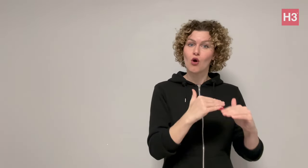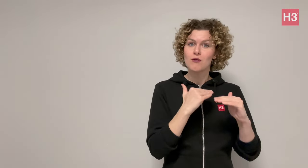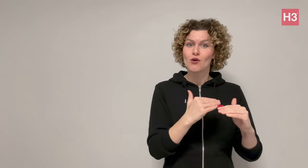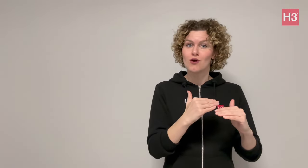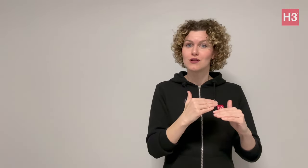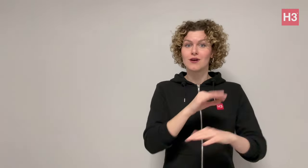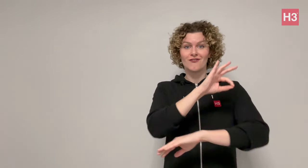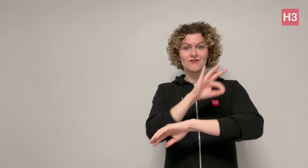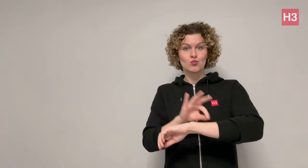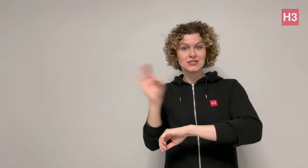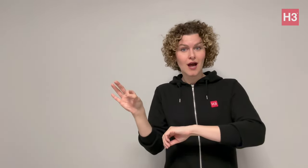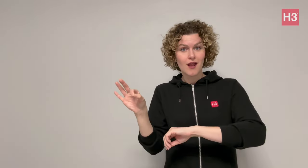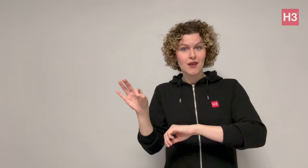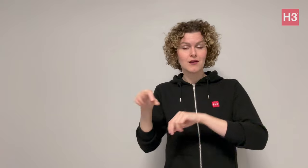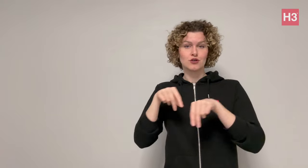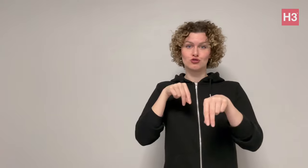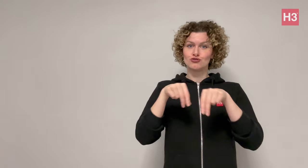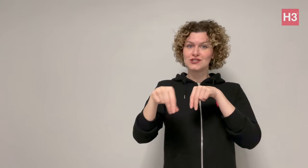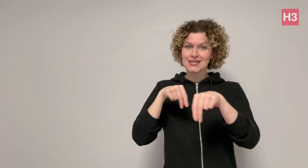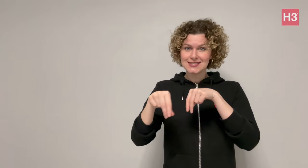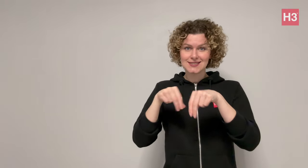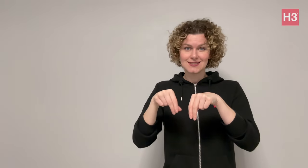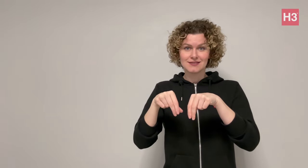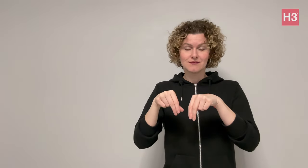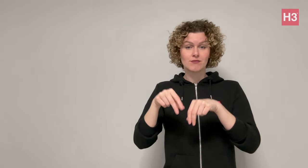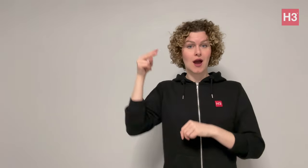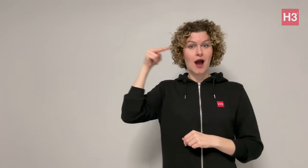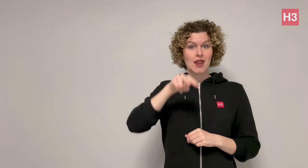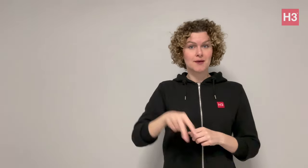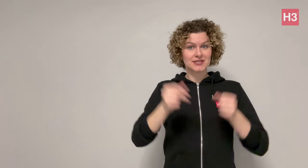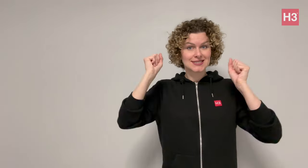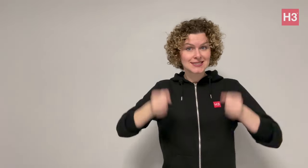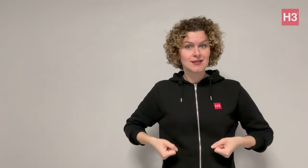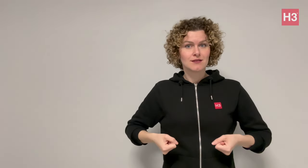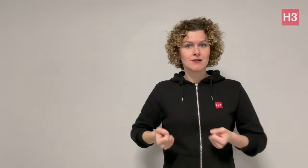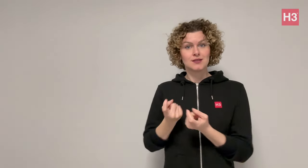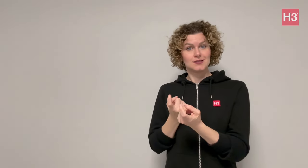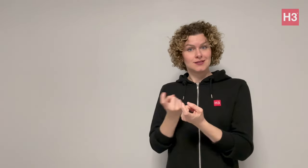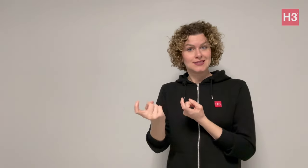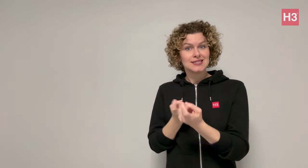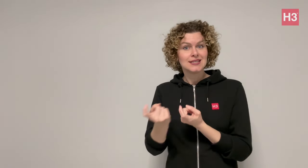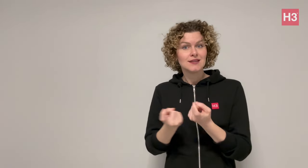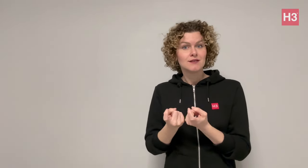Is it snowboarding? Futsal? Chess? Alpine skiing? Cross country